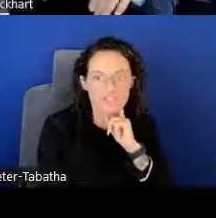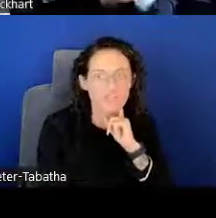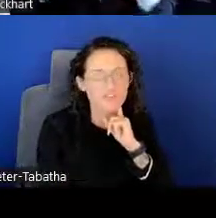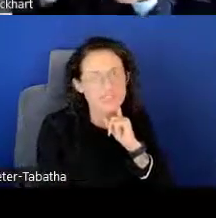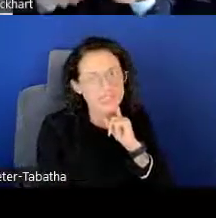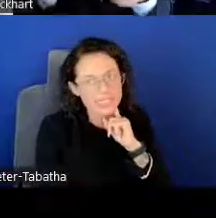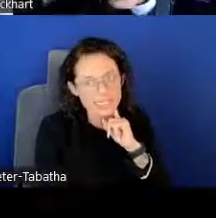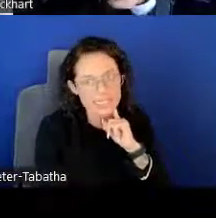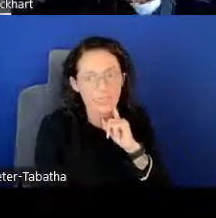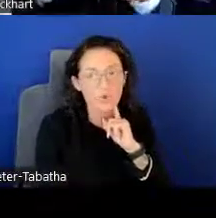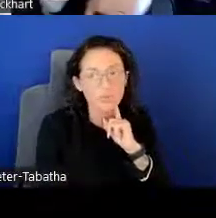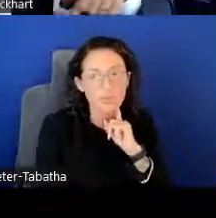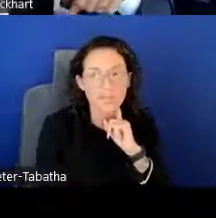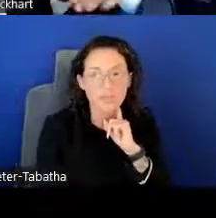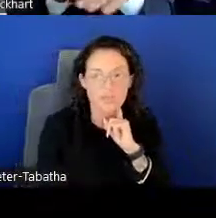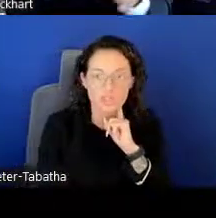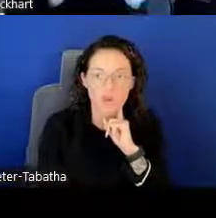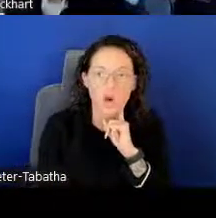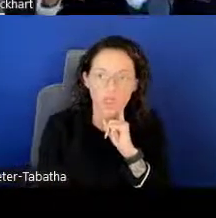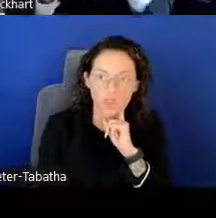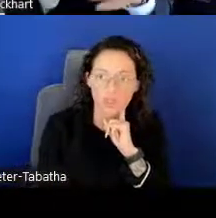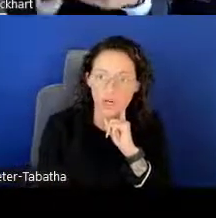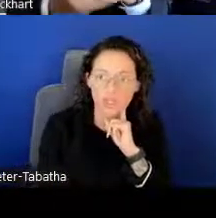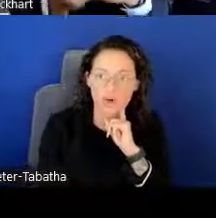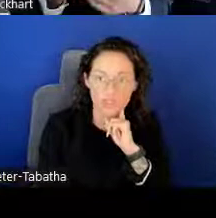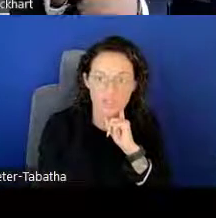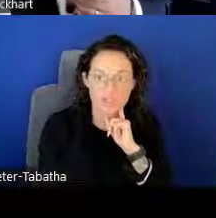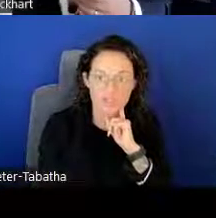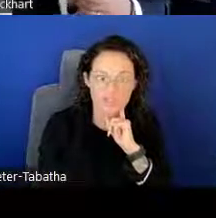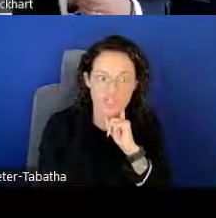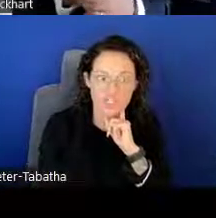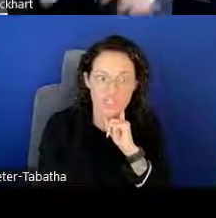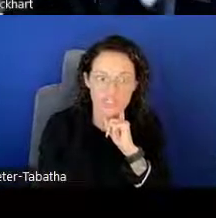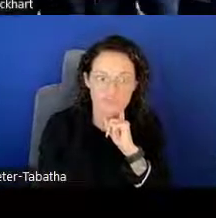different facilities that will be available to you while you're working on your research project.